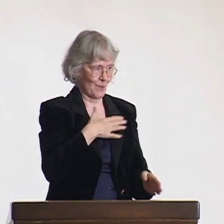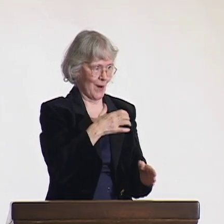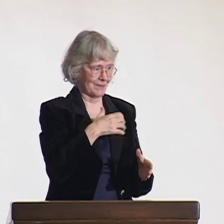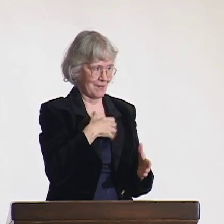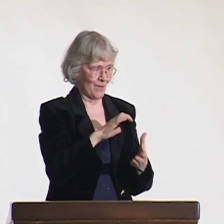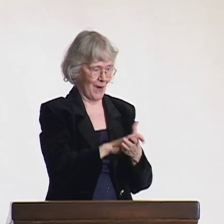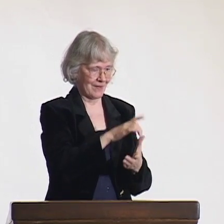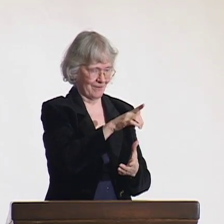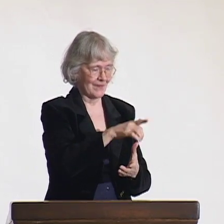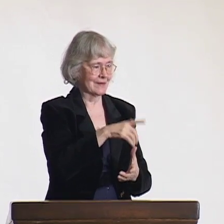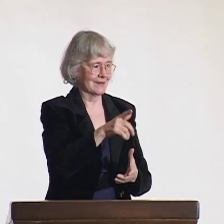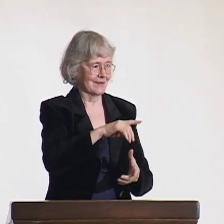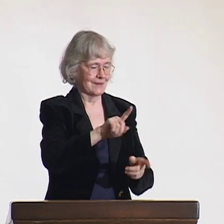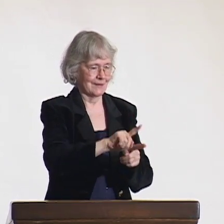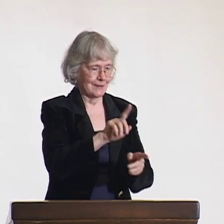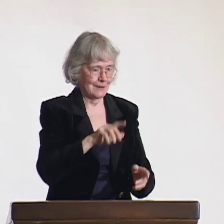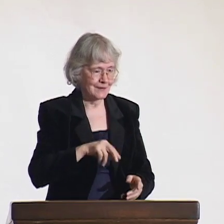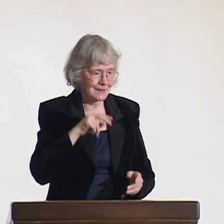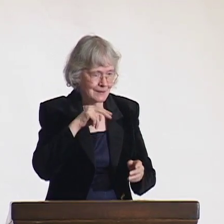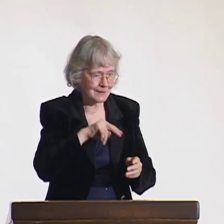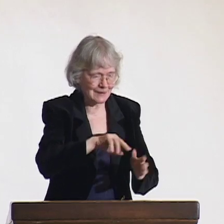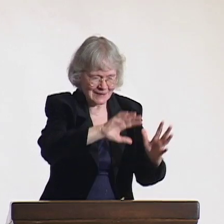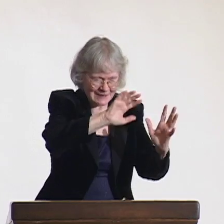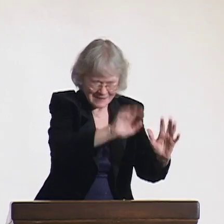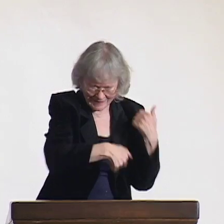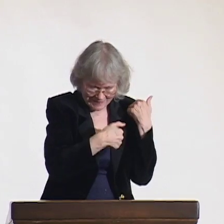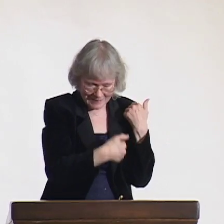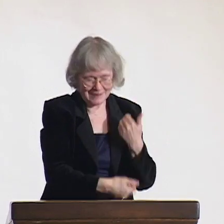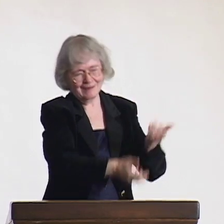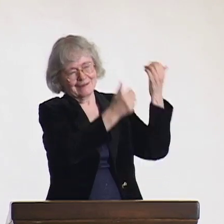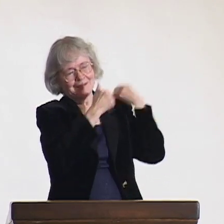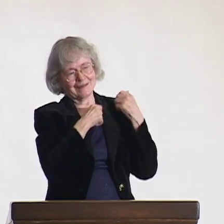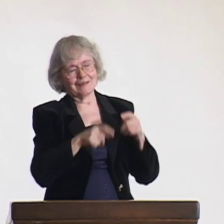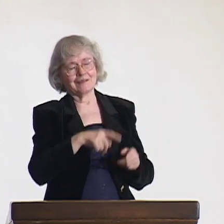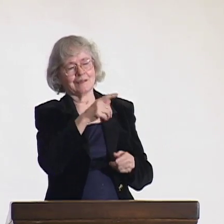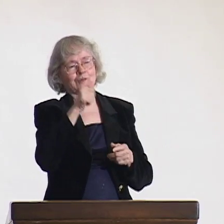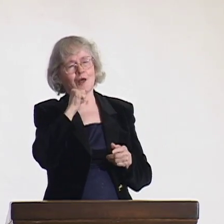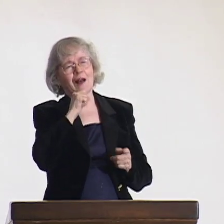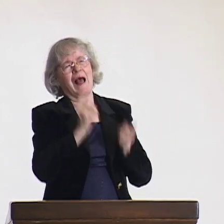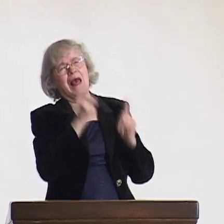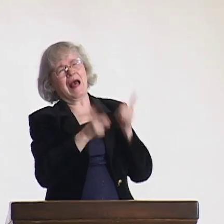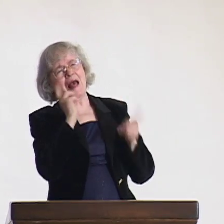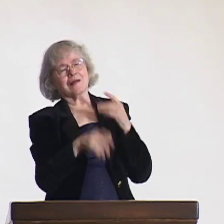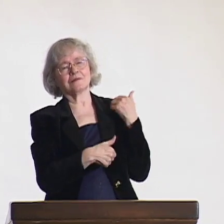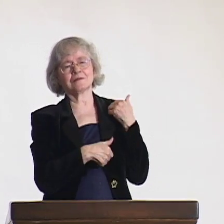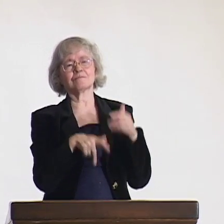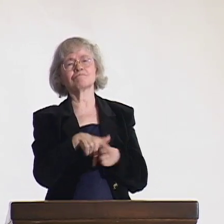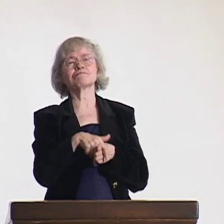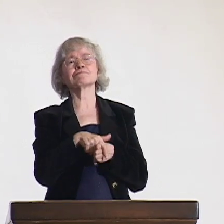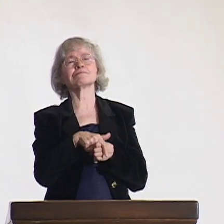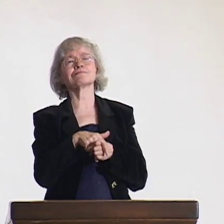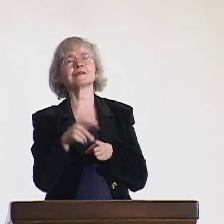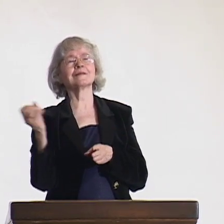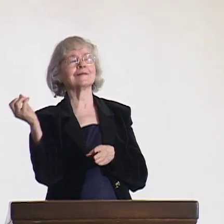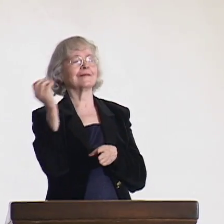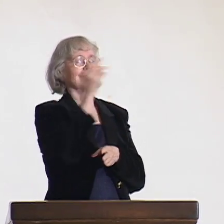She was yanked from the home... put over his shoulder, and carried away on horseback...